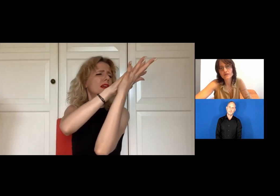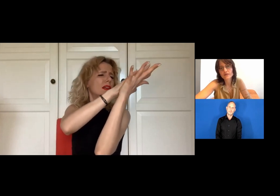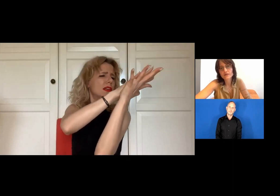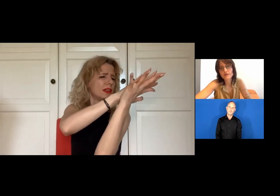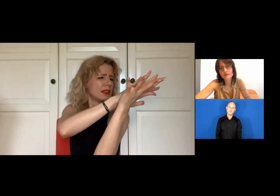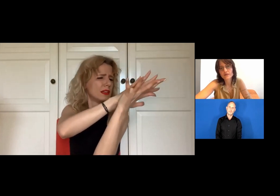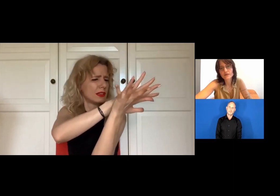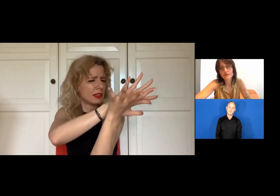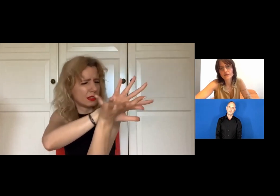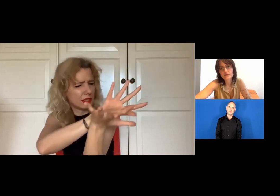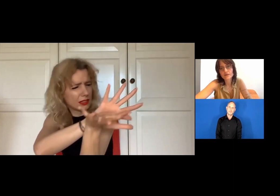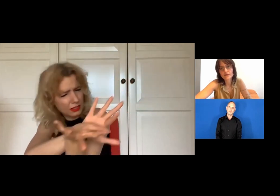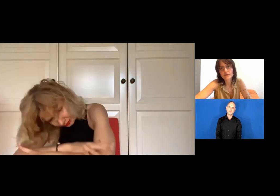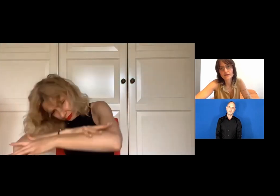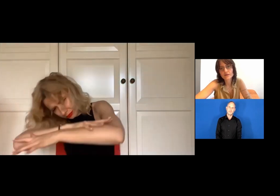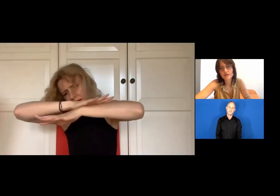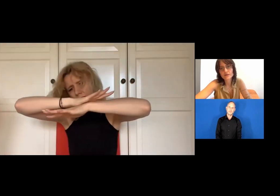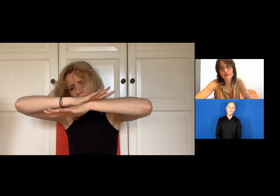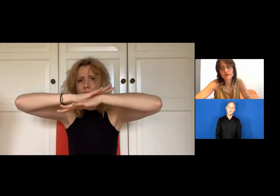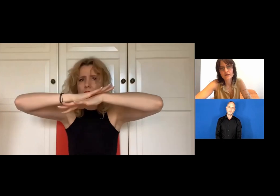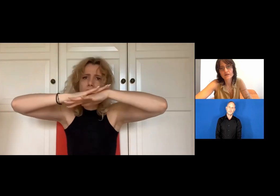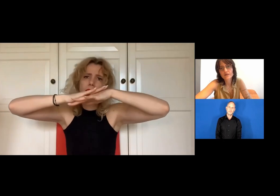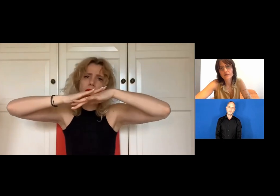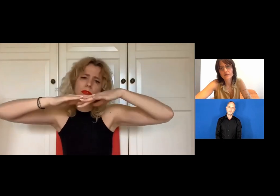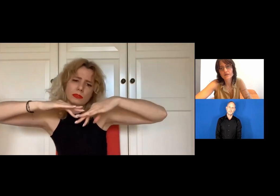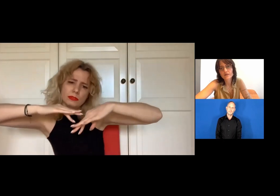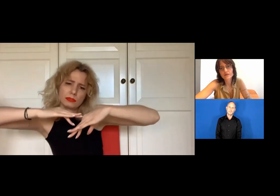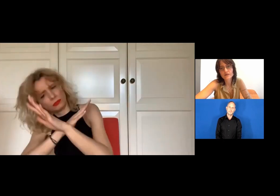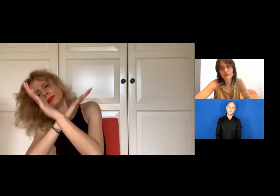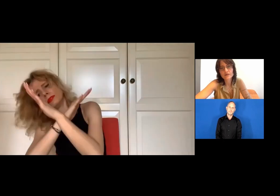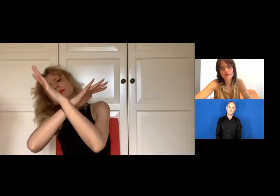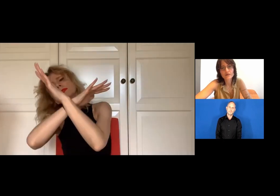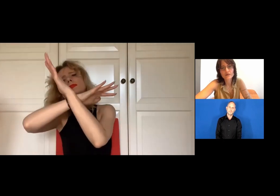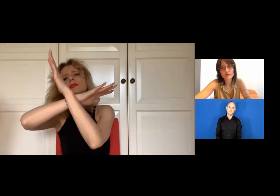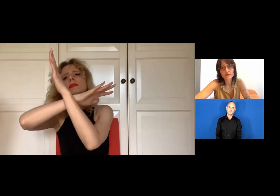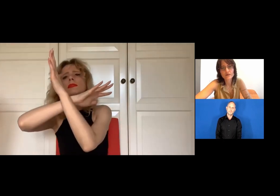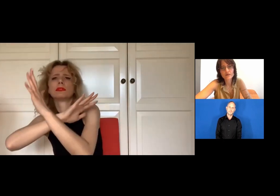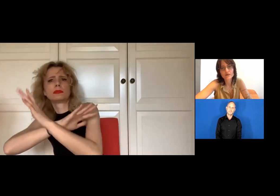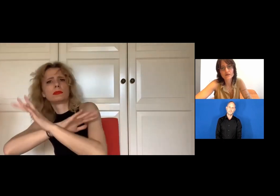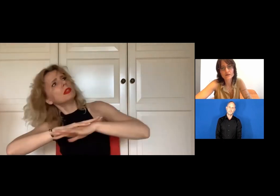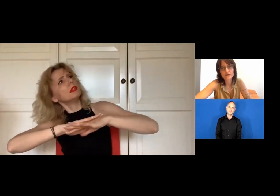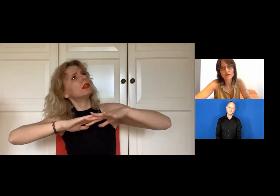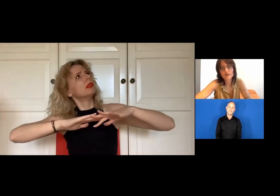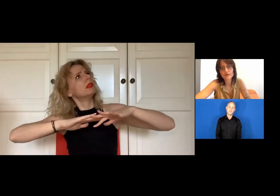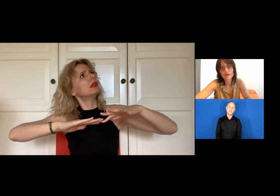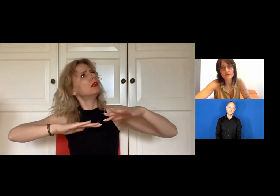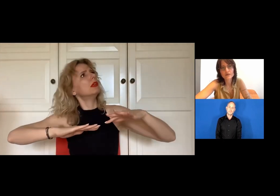Unwinding us.